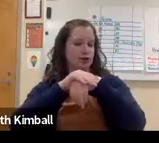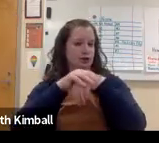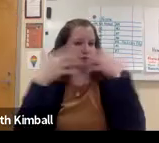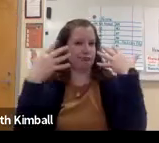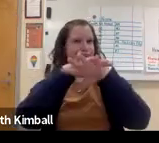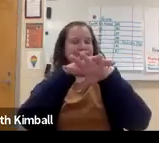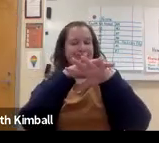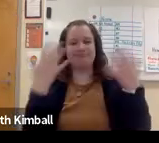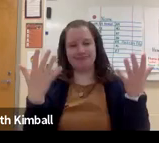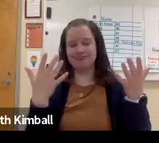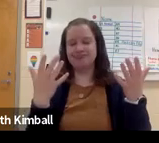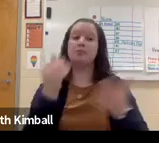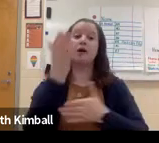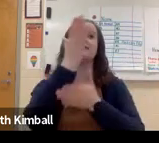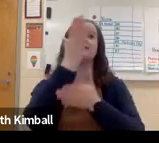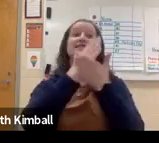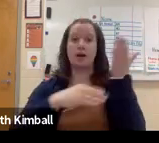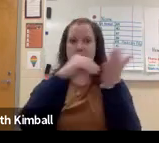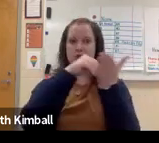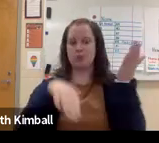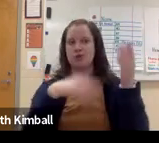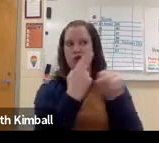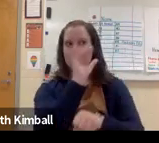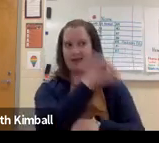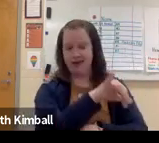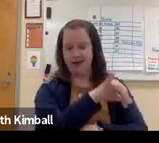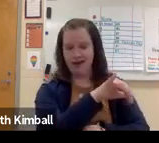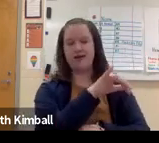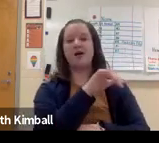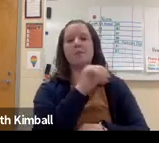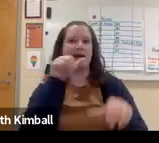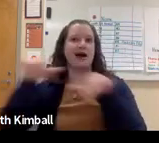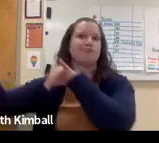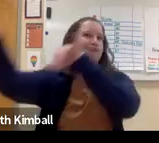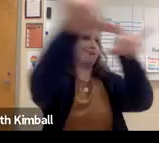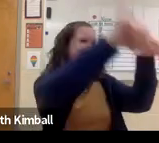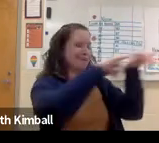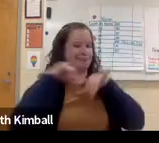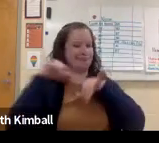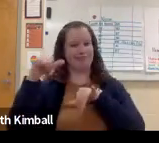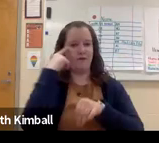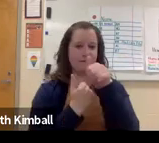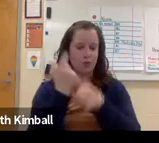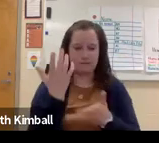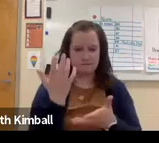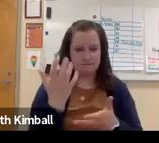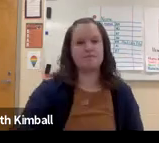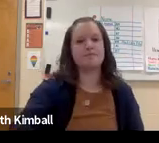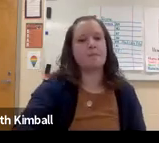It's also a combination of some made up signs, as well as gestures. And that is something that some students might use,